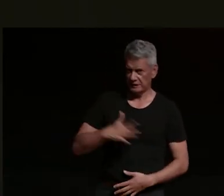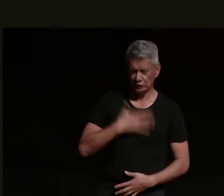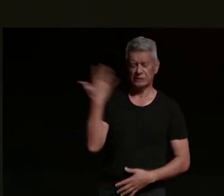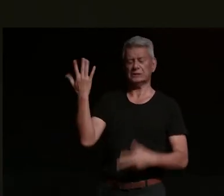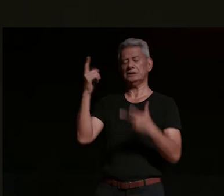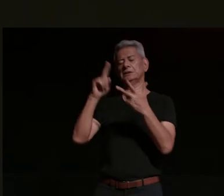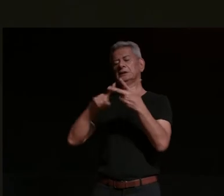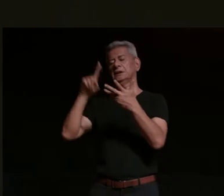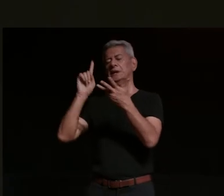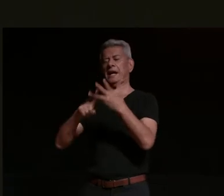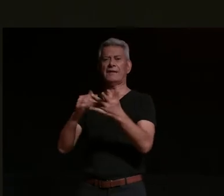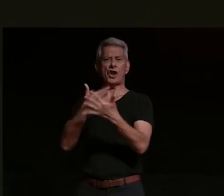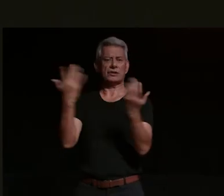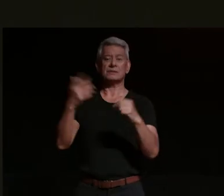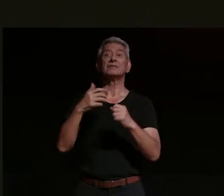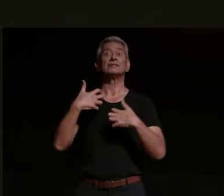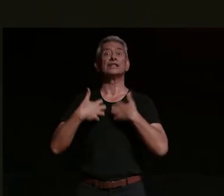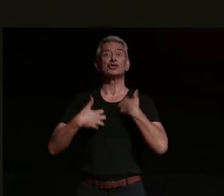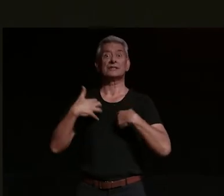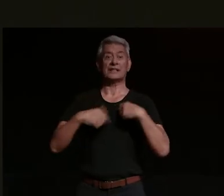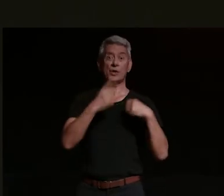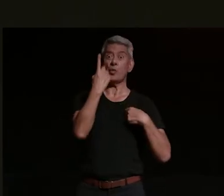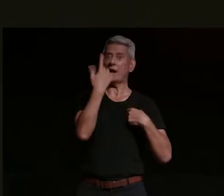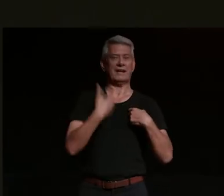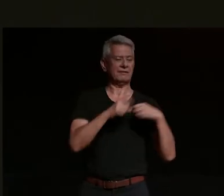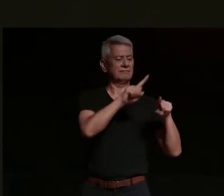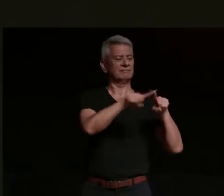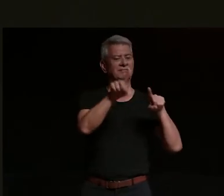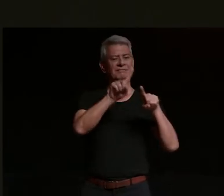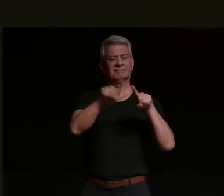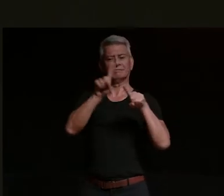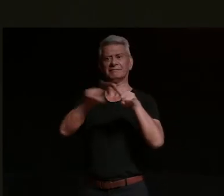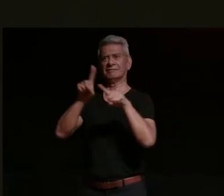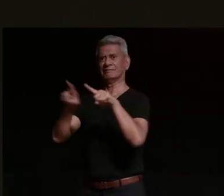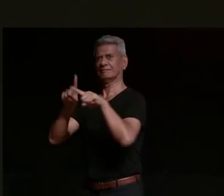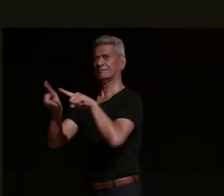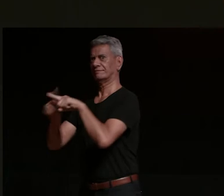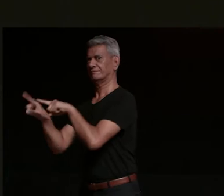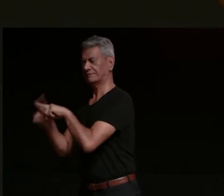fingers and pies than she has fingers jordan's community-based curiosity has led her through